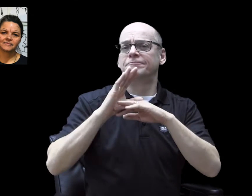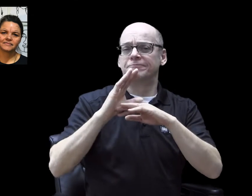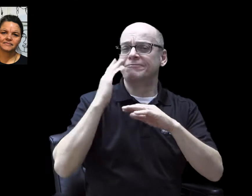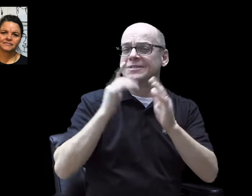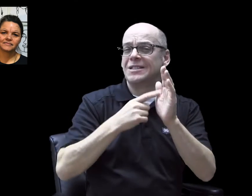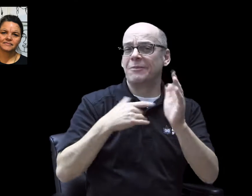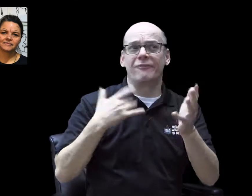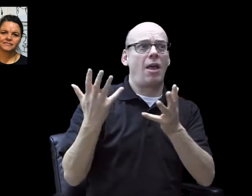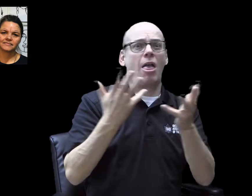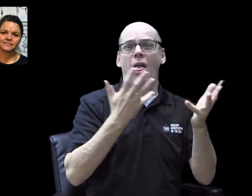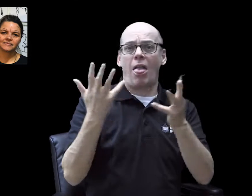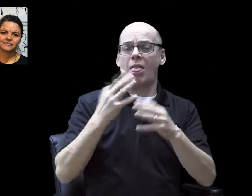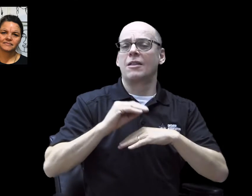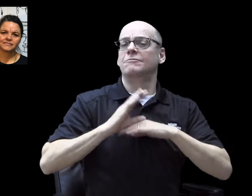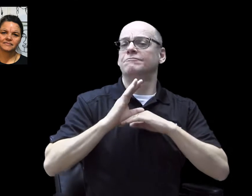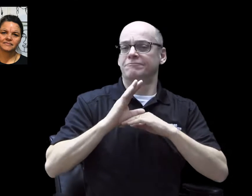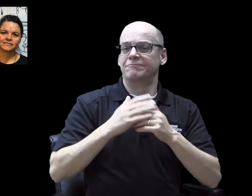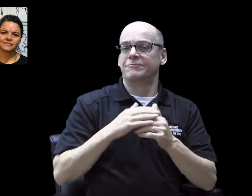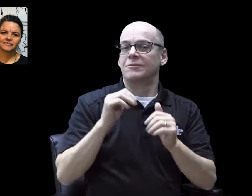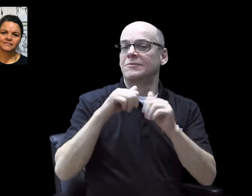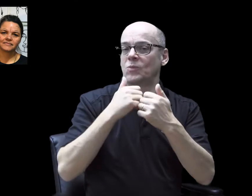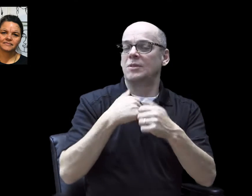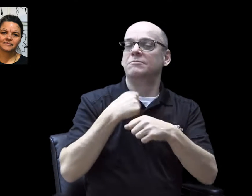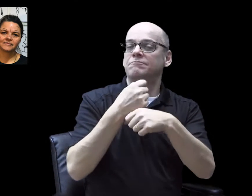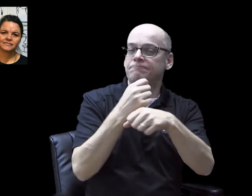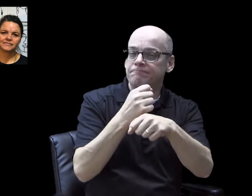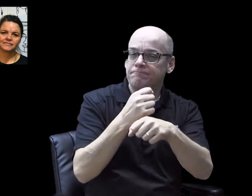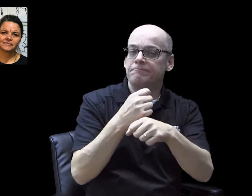Sometimes we are lost and experiencing loss. This could help to feel better.